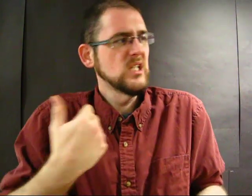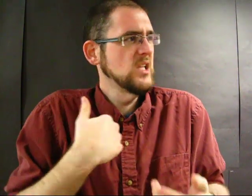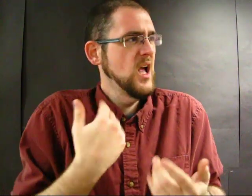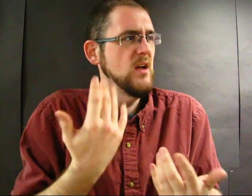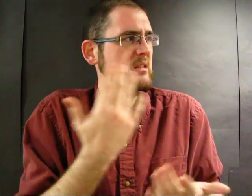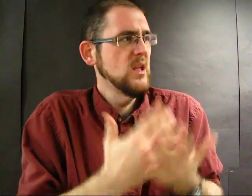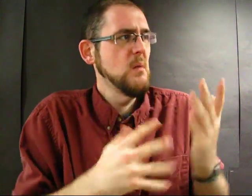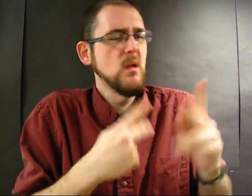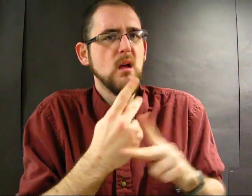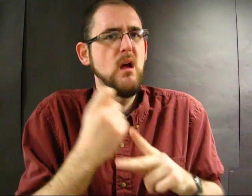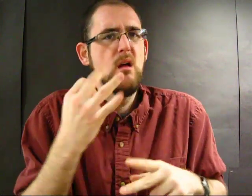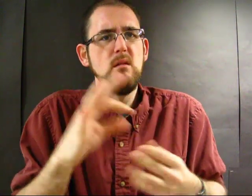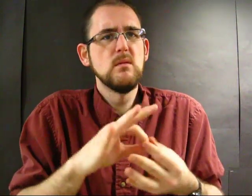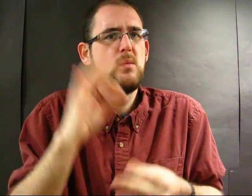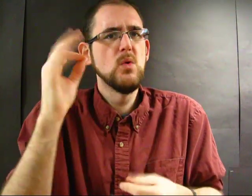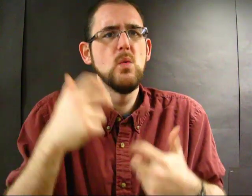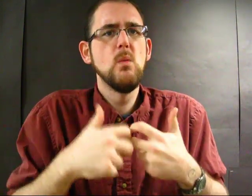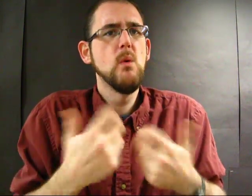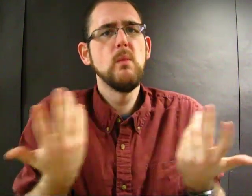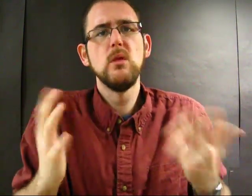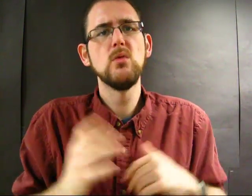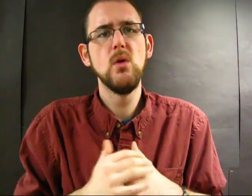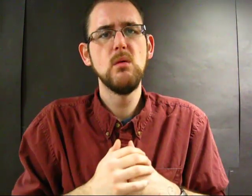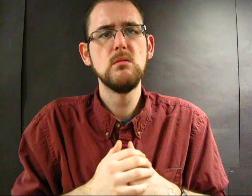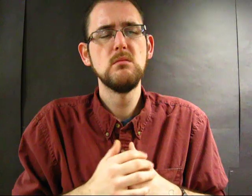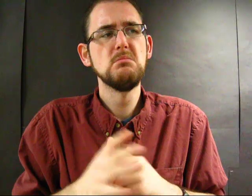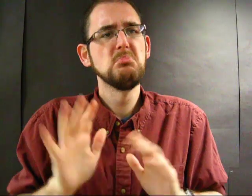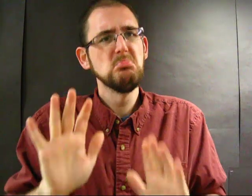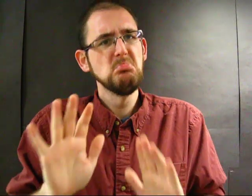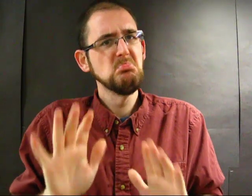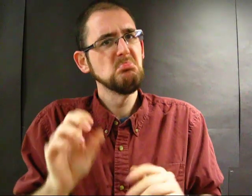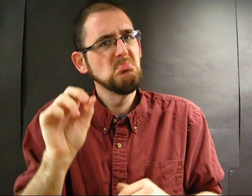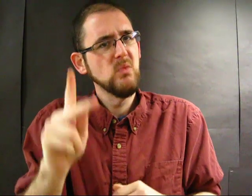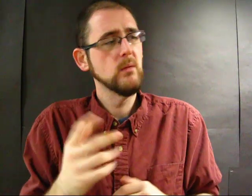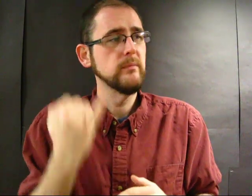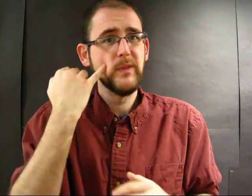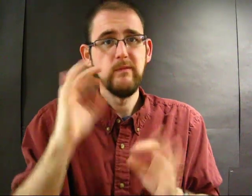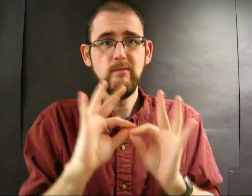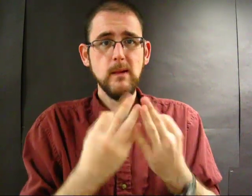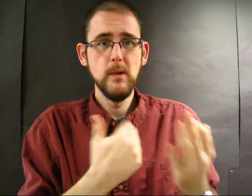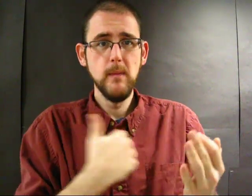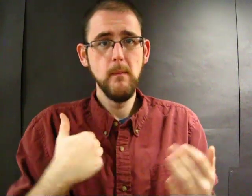with some kind of spiritual problem. It's more or less okay with them. If they have a family